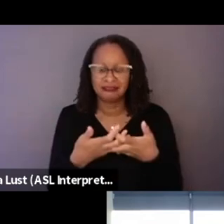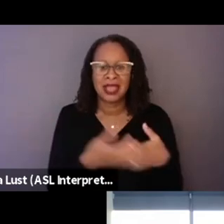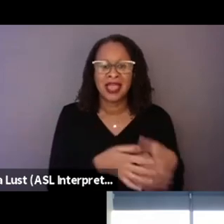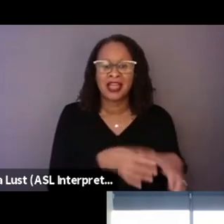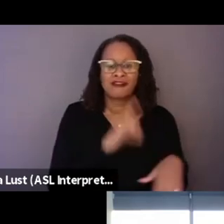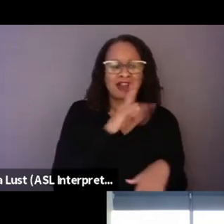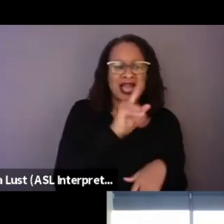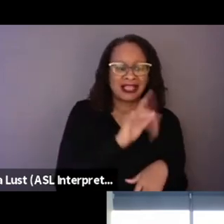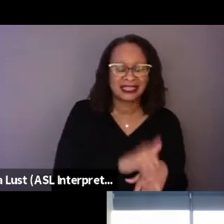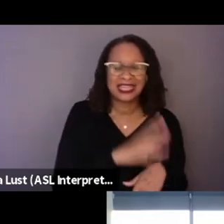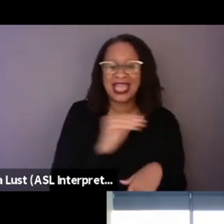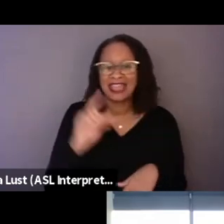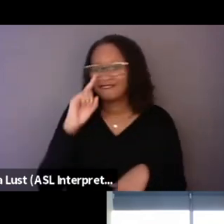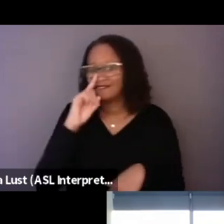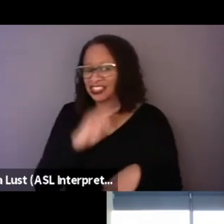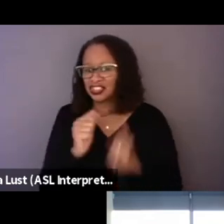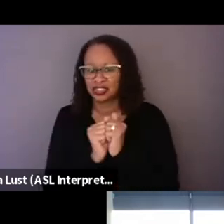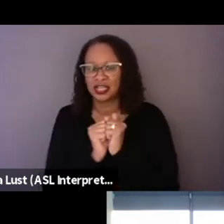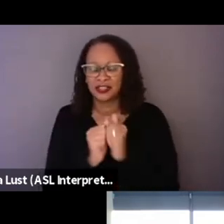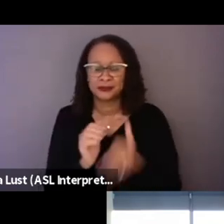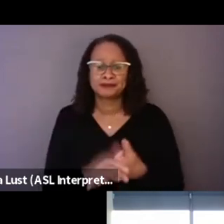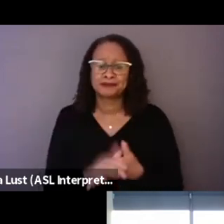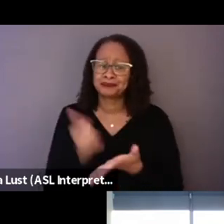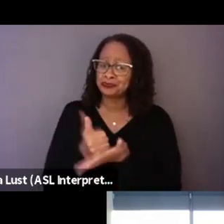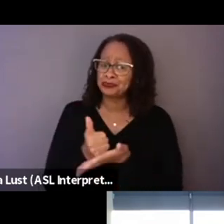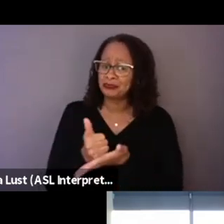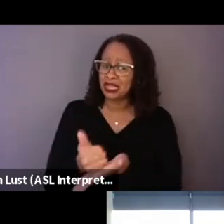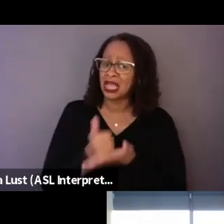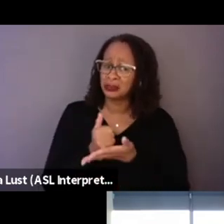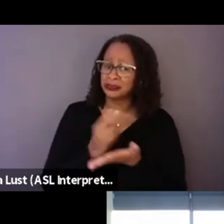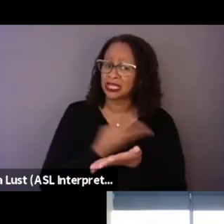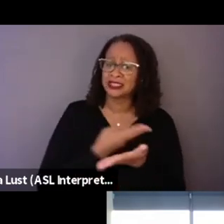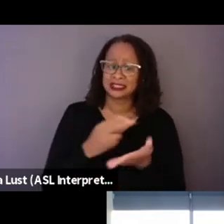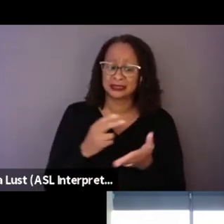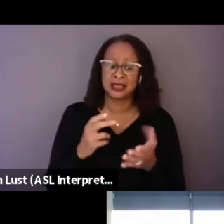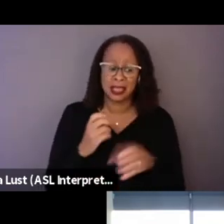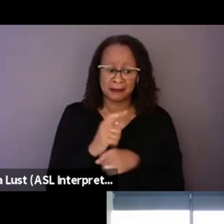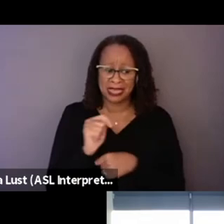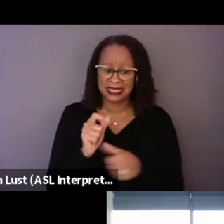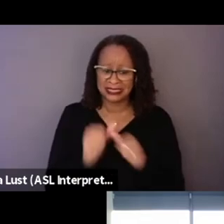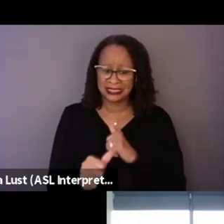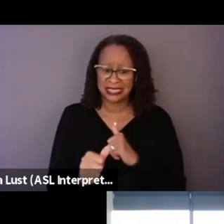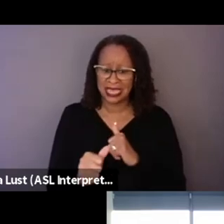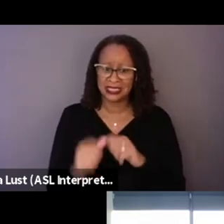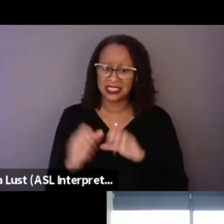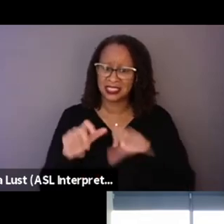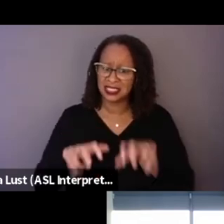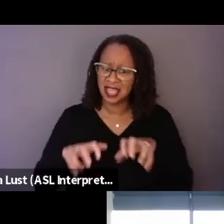And so they helped us to keep it grounded. And so when they see it, it also,